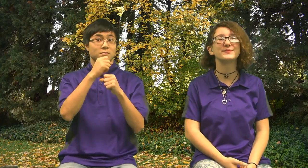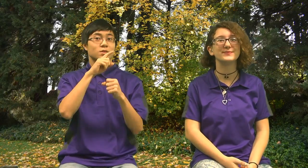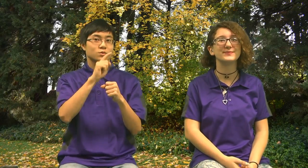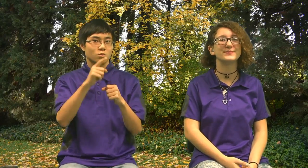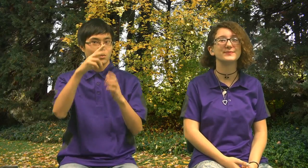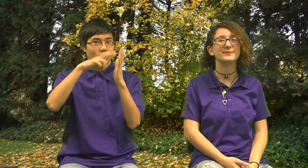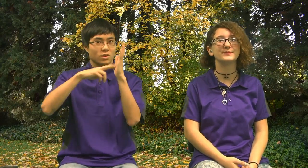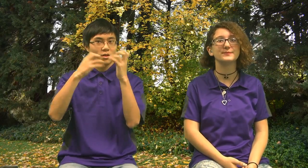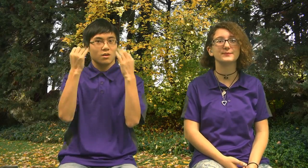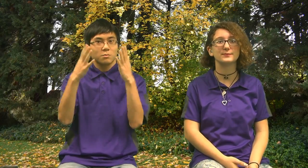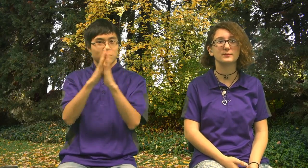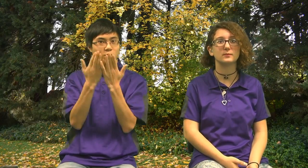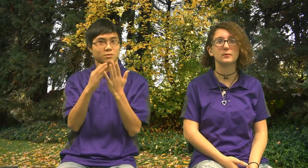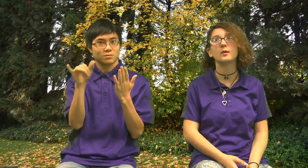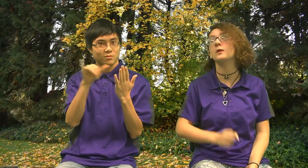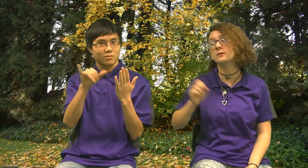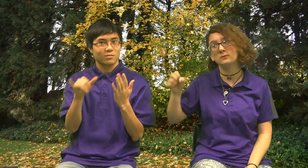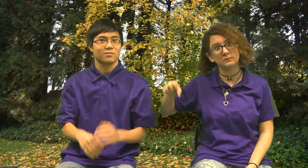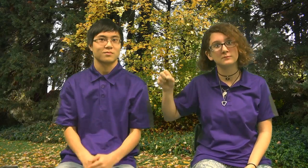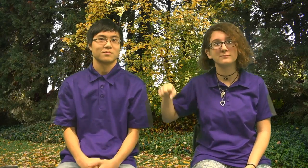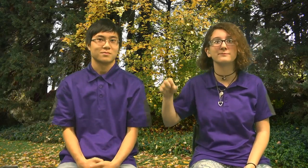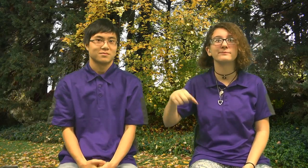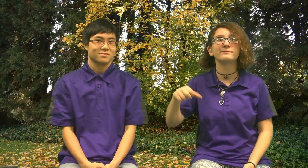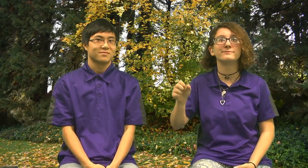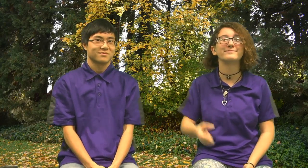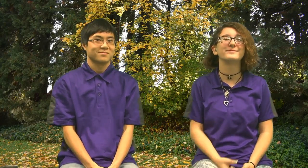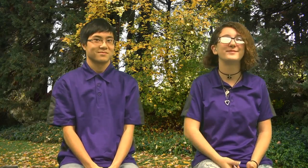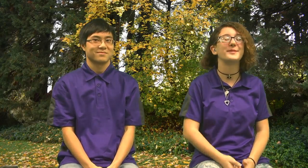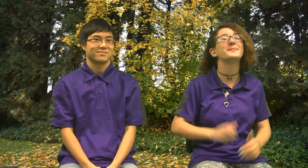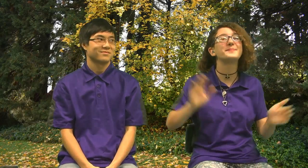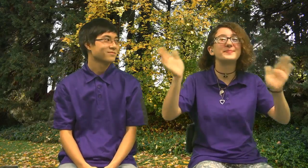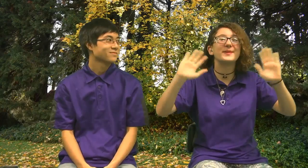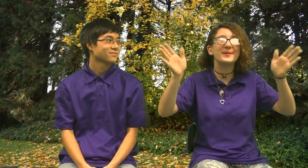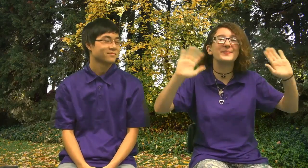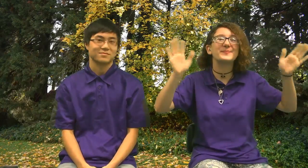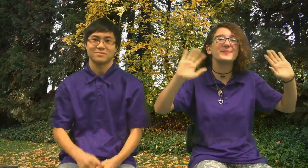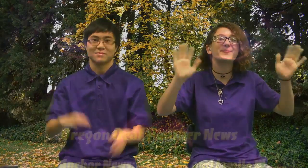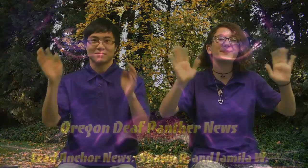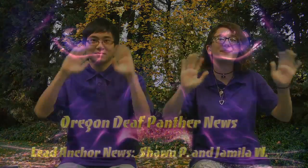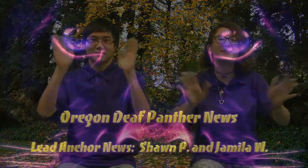And make sure you read a lot of books too!! Yes I agree Bye!! Bye!!